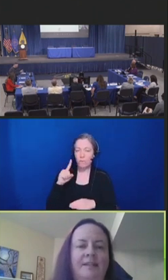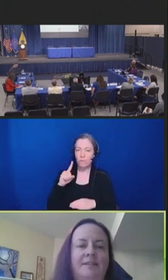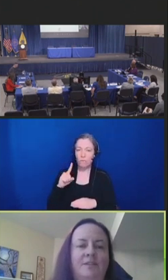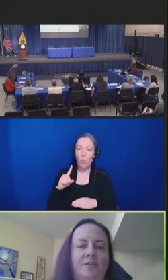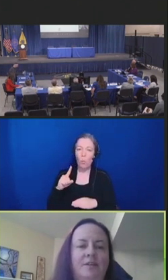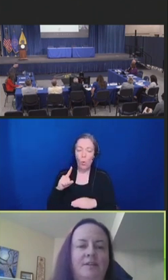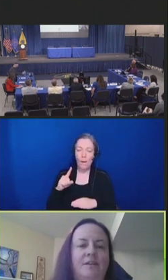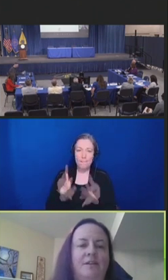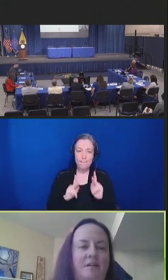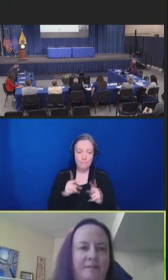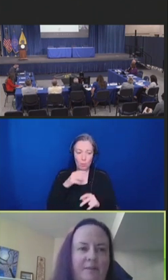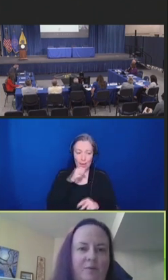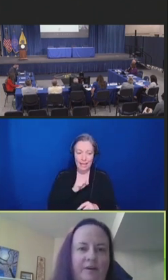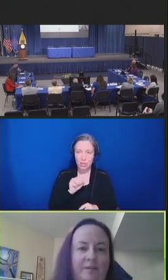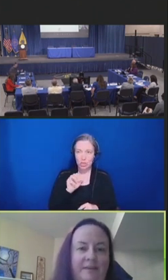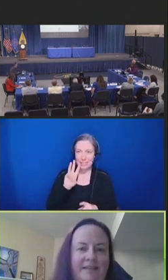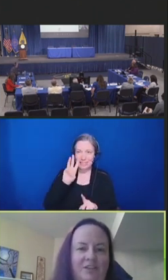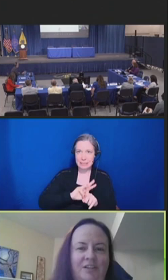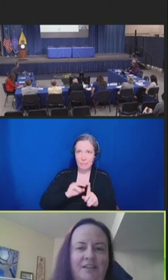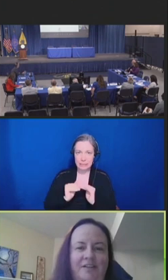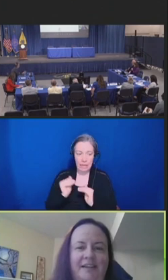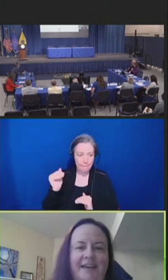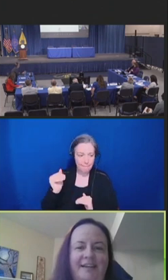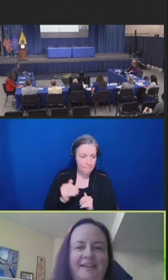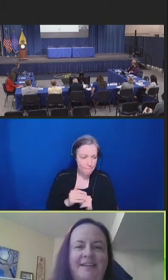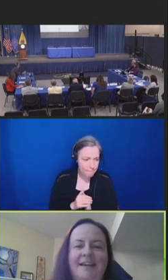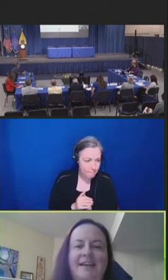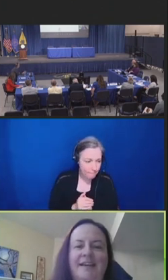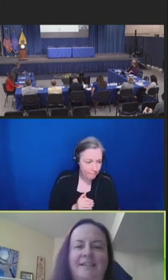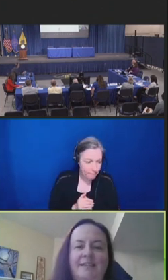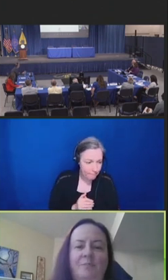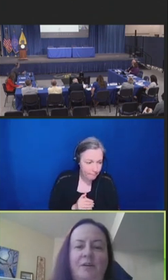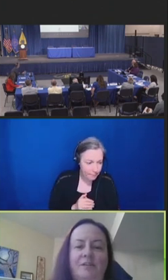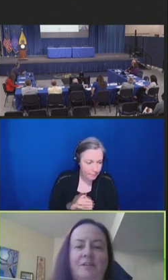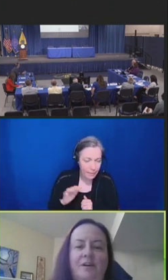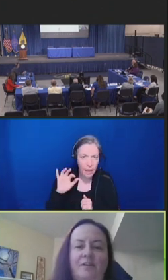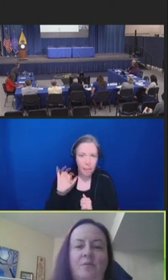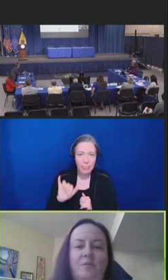This is currently an off-label recommendation here in Canada, as these products are only